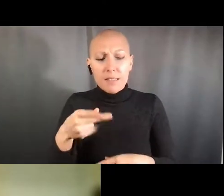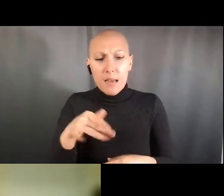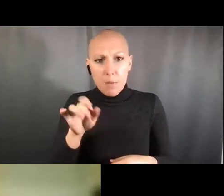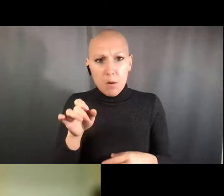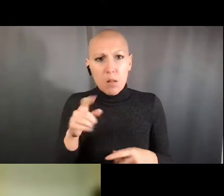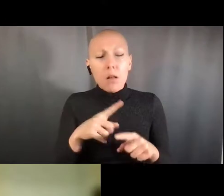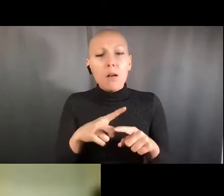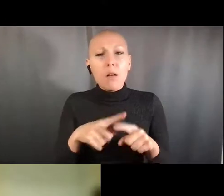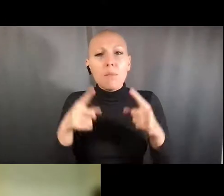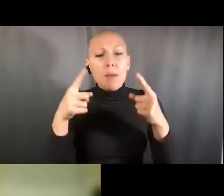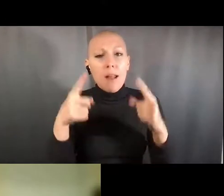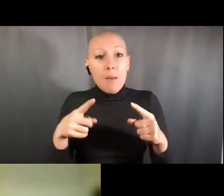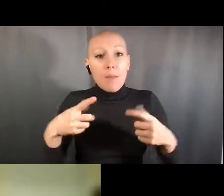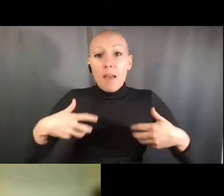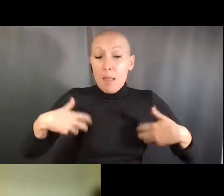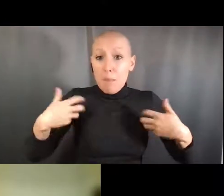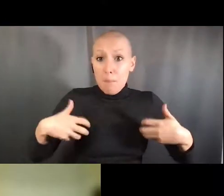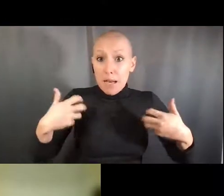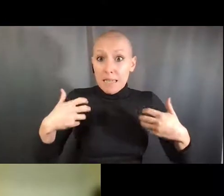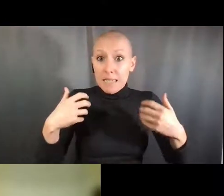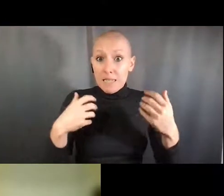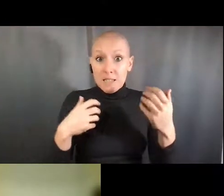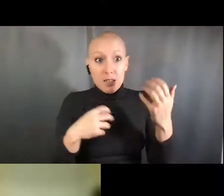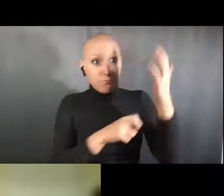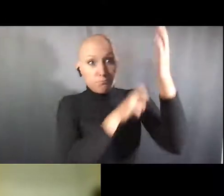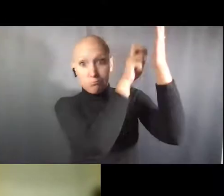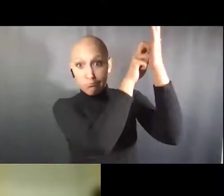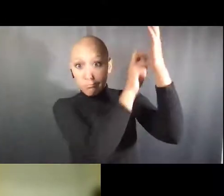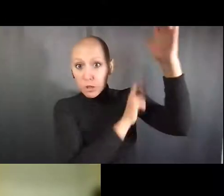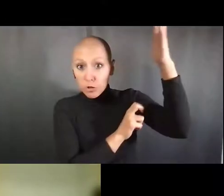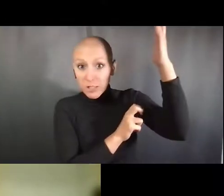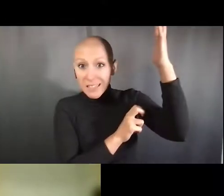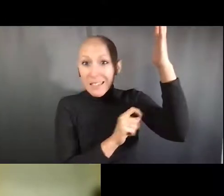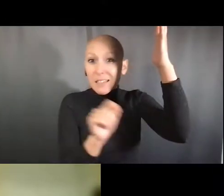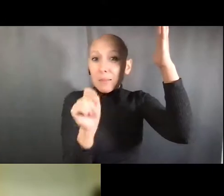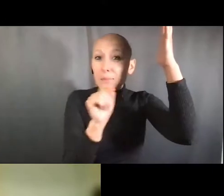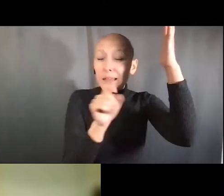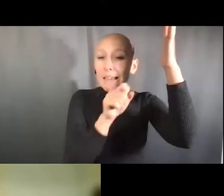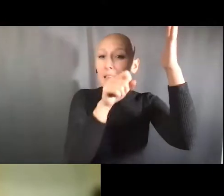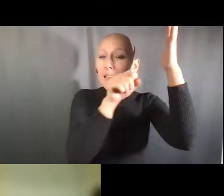into the lecture based part of your curriculum. You certainly could incorporate them into active